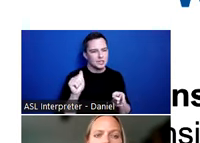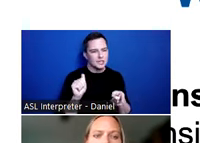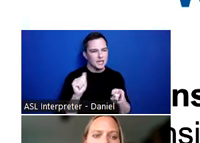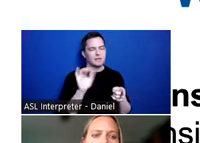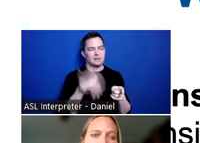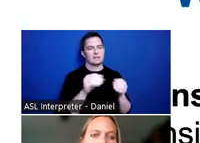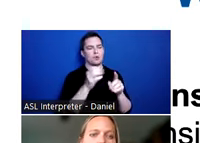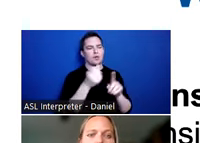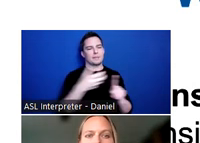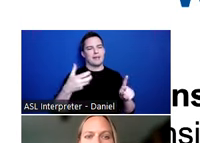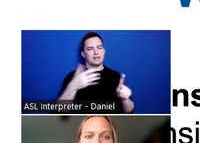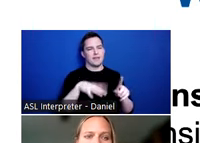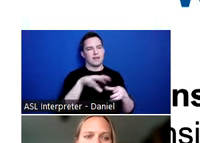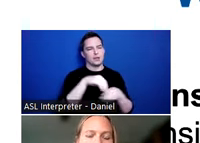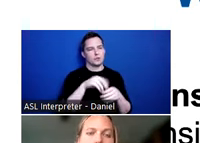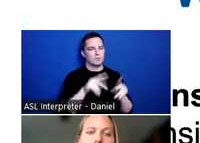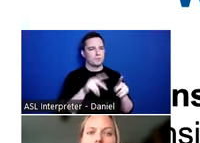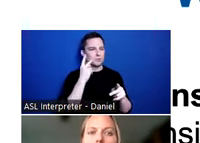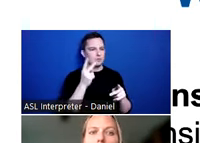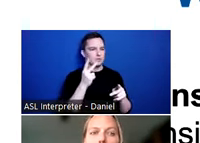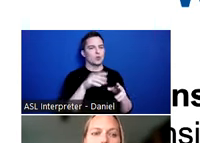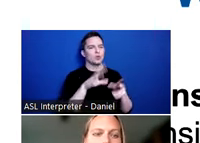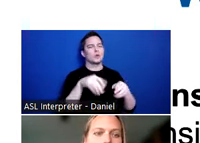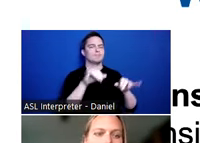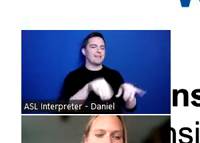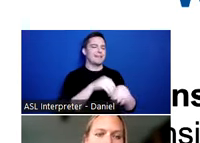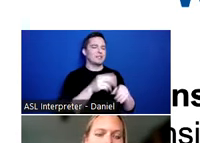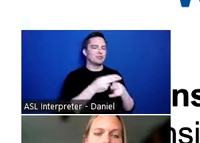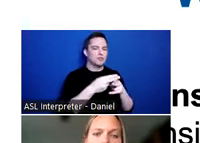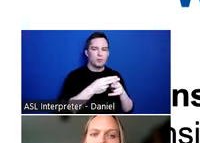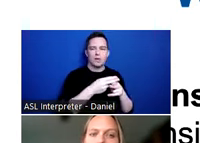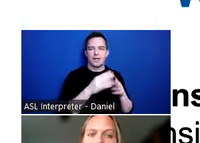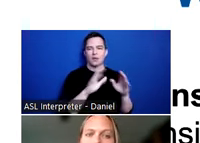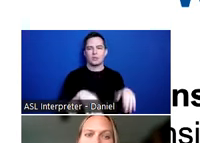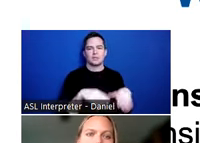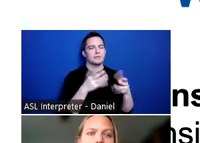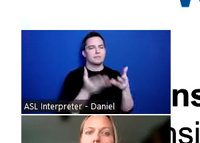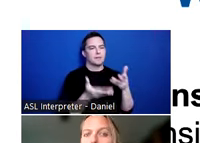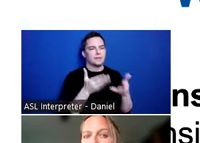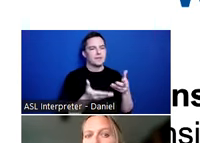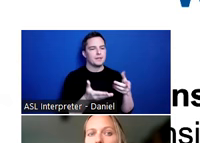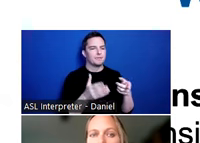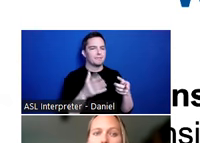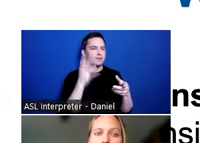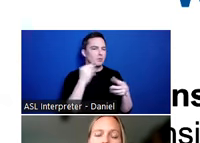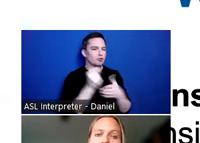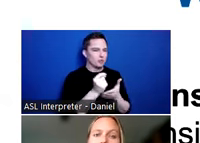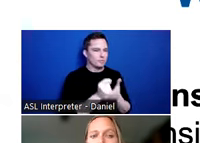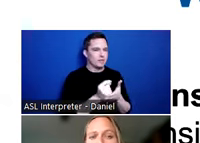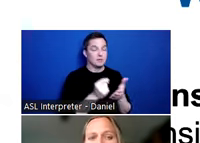and includes folks that are staying in transitional housing who might be exiting incarceration or treatment. And that treatment can include things such as subacute